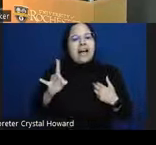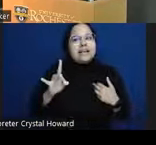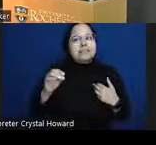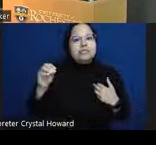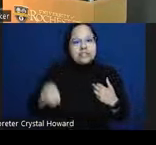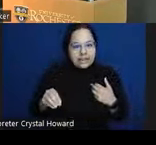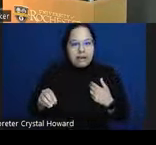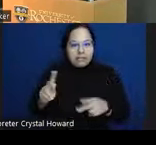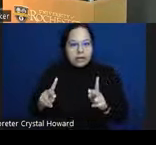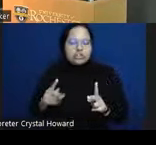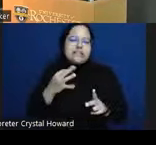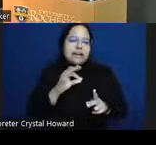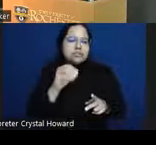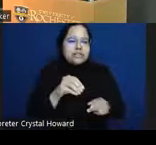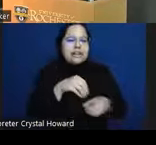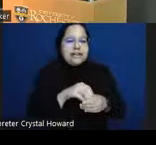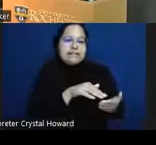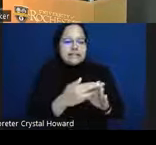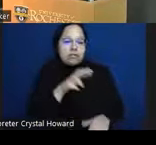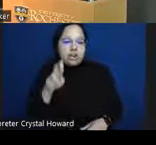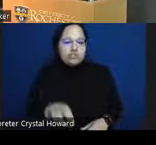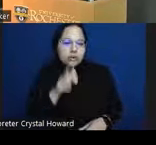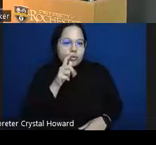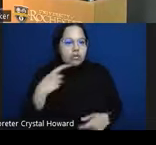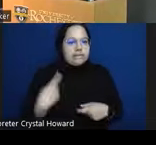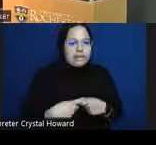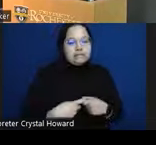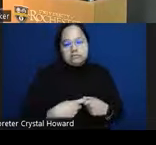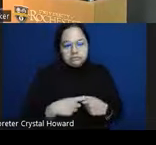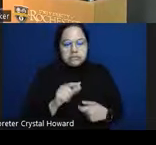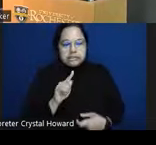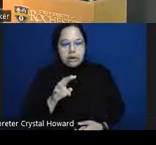Hispanic Latino which is about average this is different if you or like let's say New York City